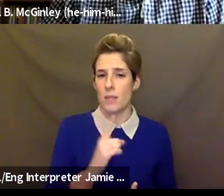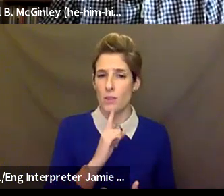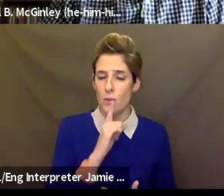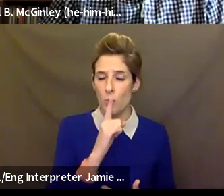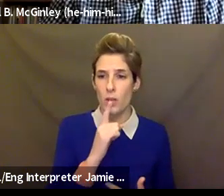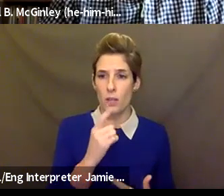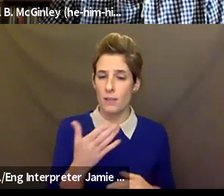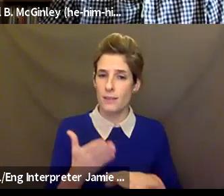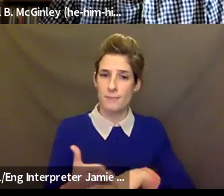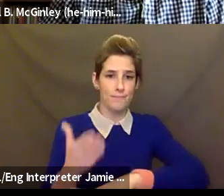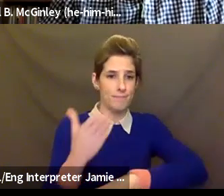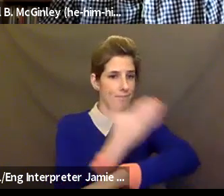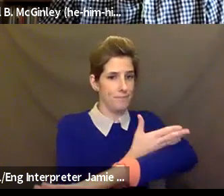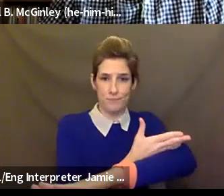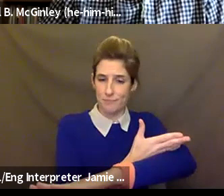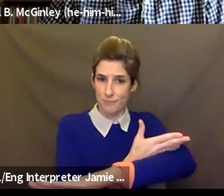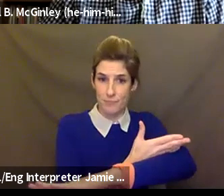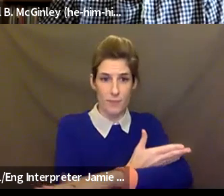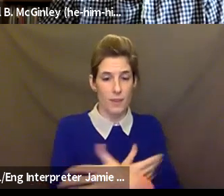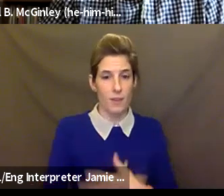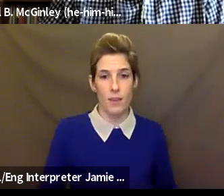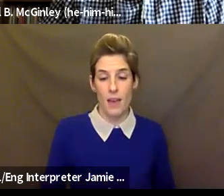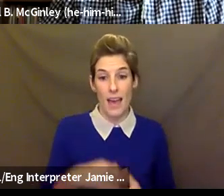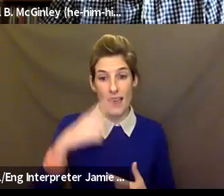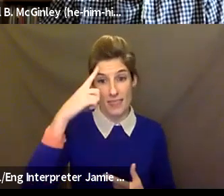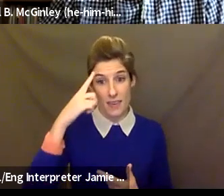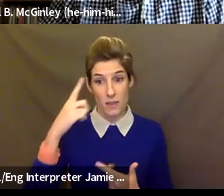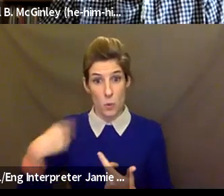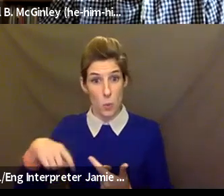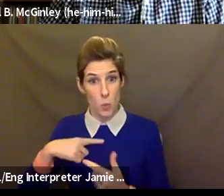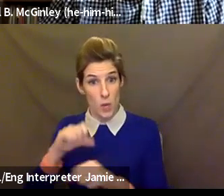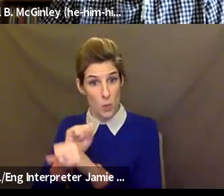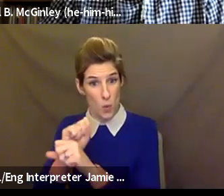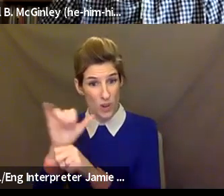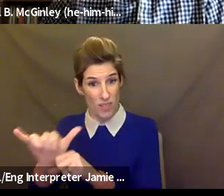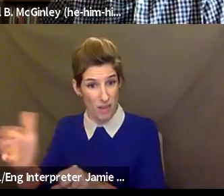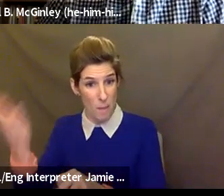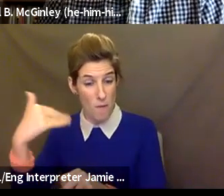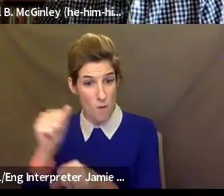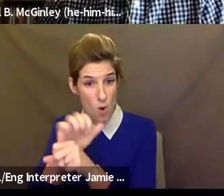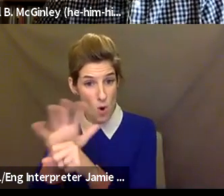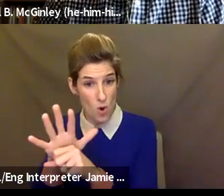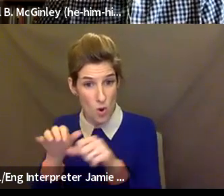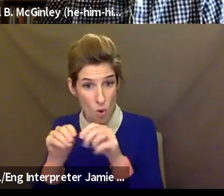before. And I think it really strengthened during this time because our young people needed it. They needed it. They were